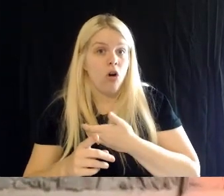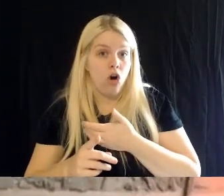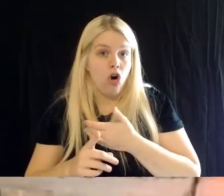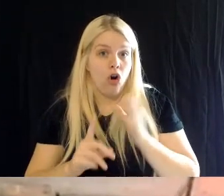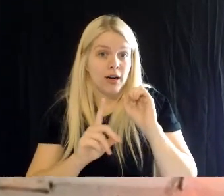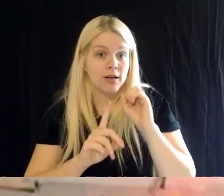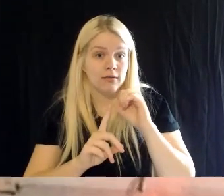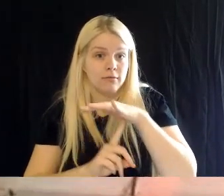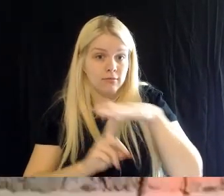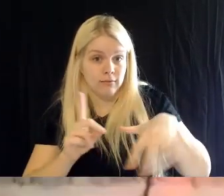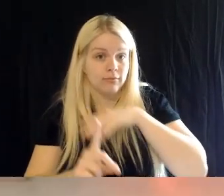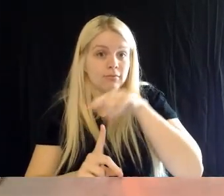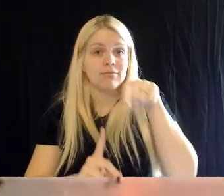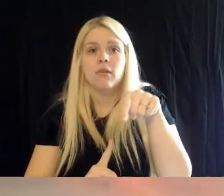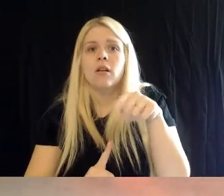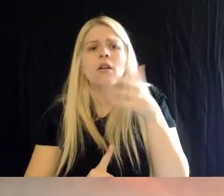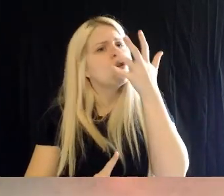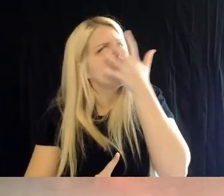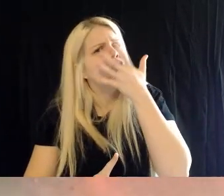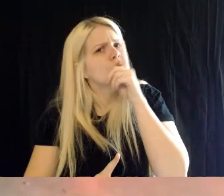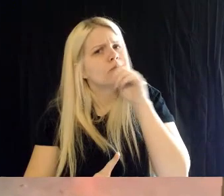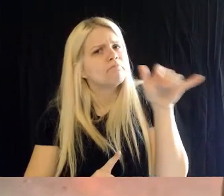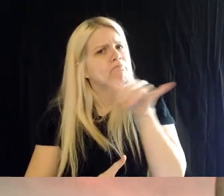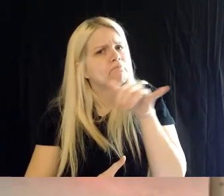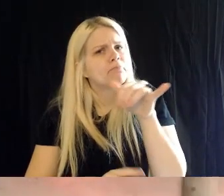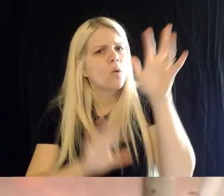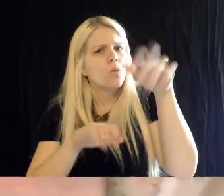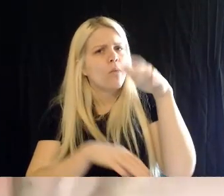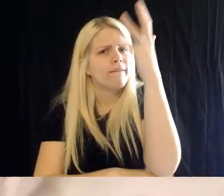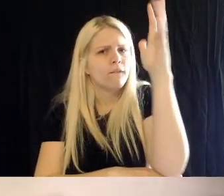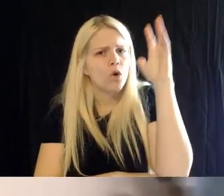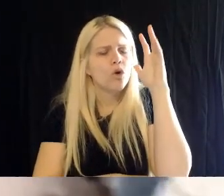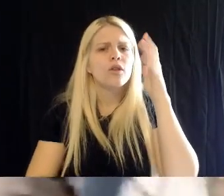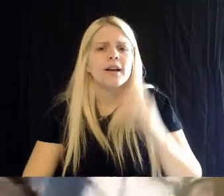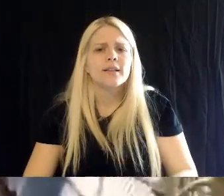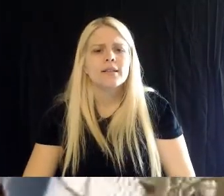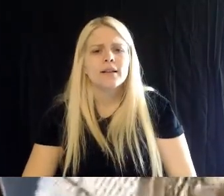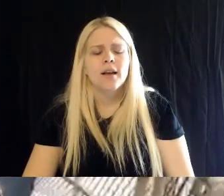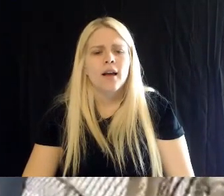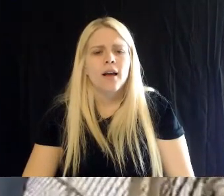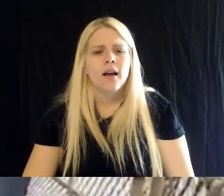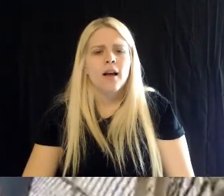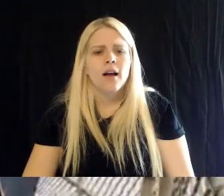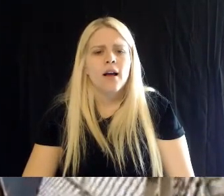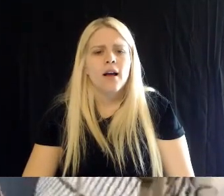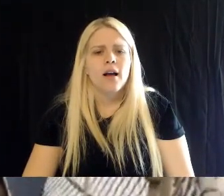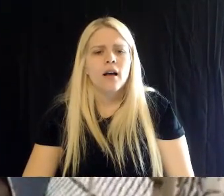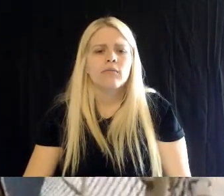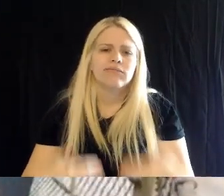Not so much light gets down there, and so there's going to be a lot of vines, a lot